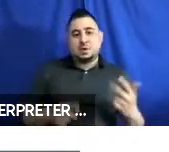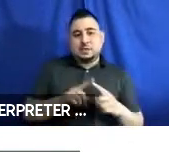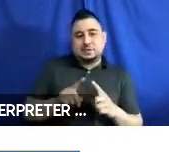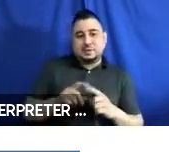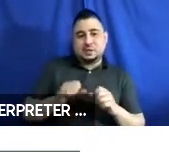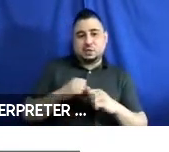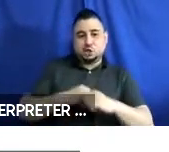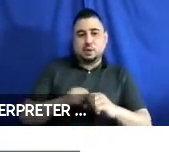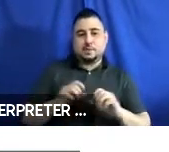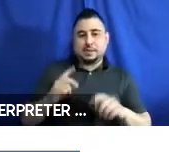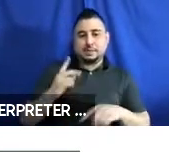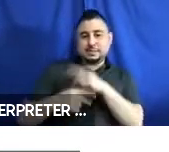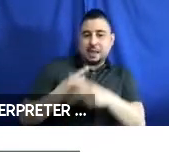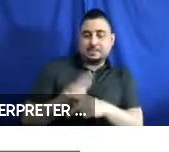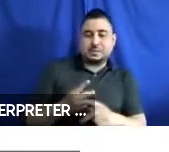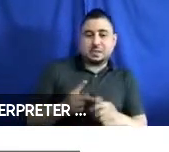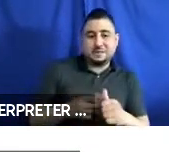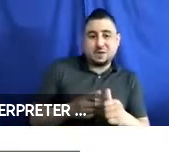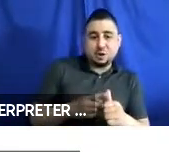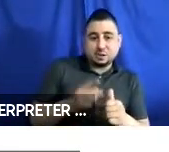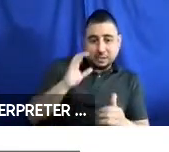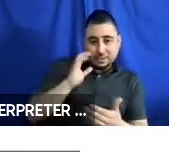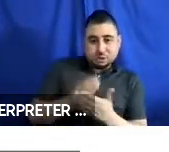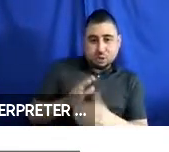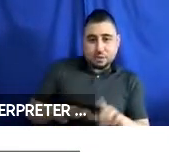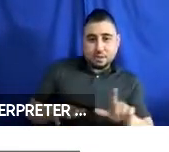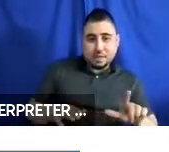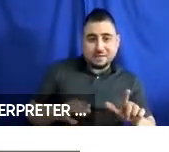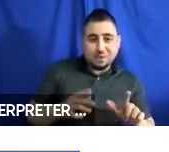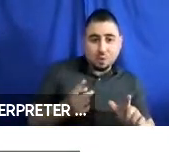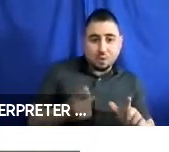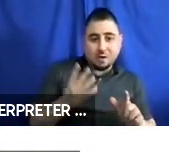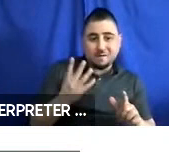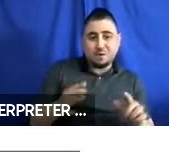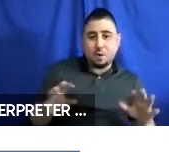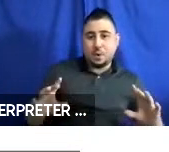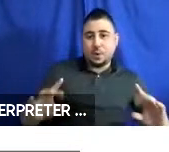types. the First, the image on the left is of a four-point traditional tie down system